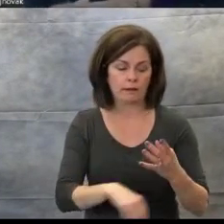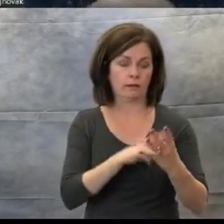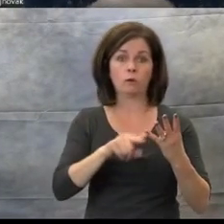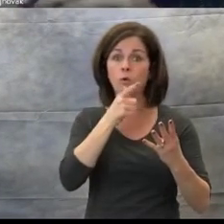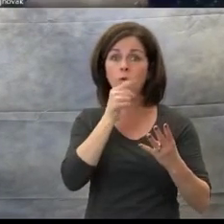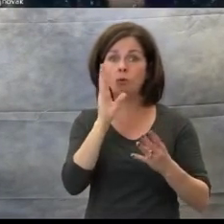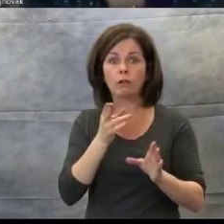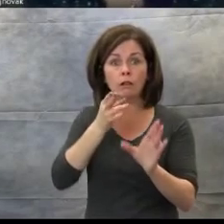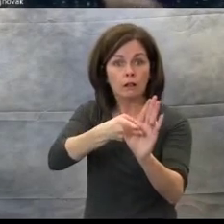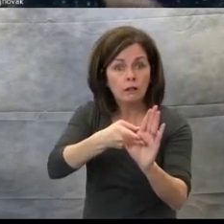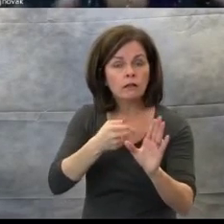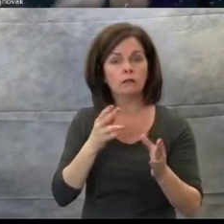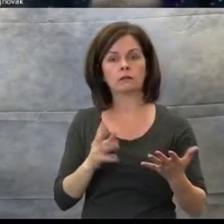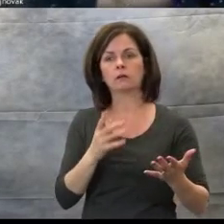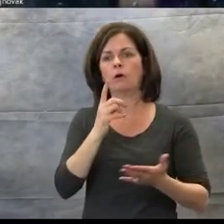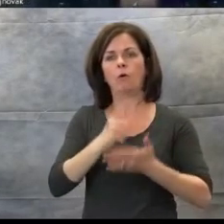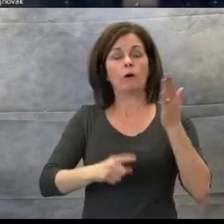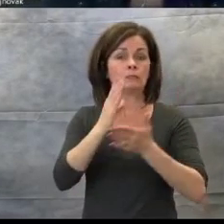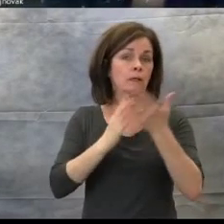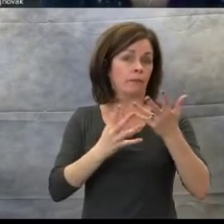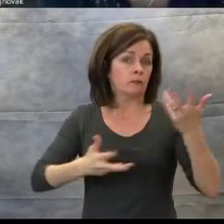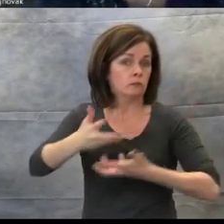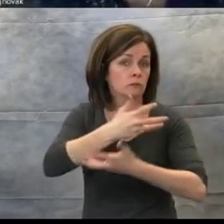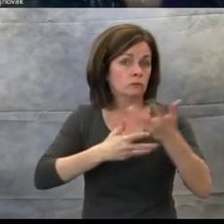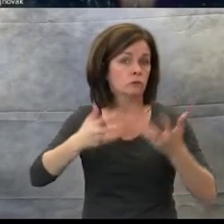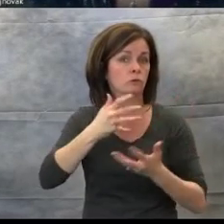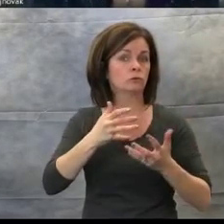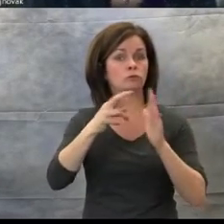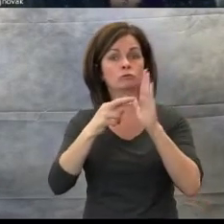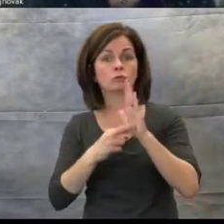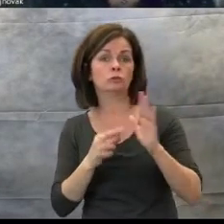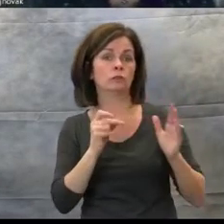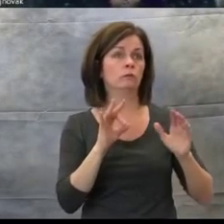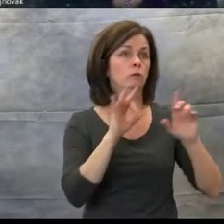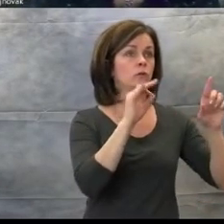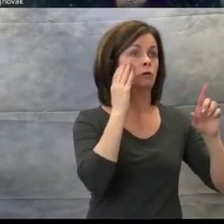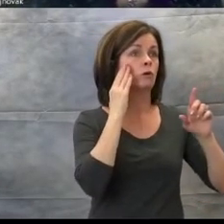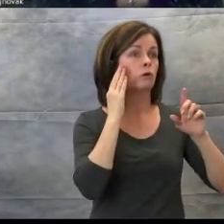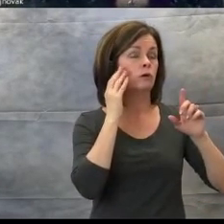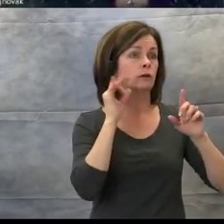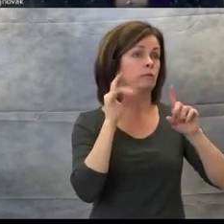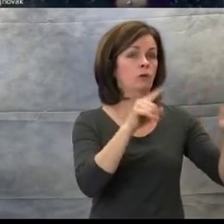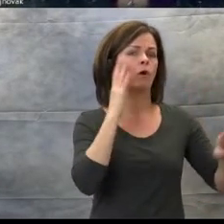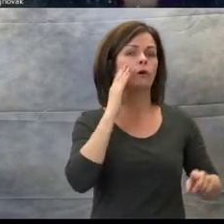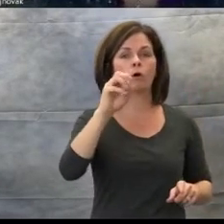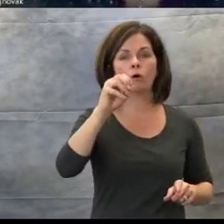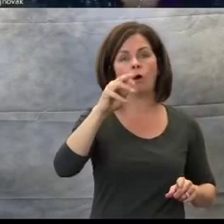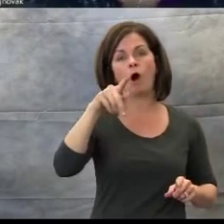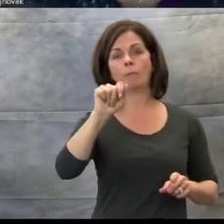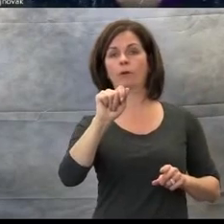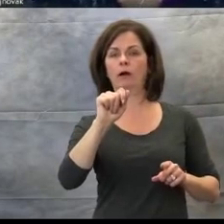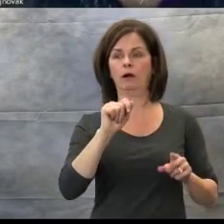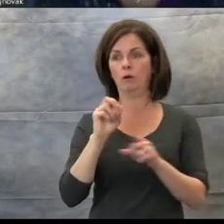of going to an opera versus going to a rock concert? So, I encourage you to figure out a website that you